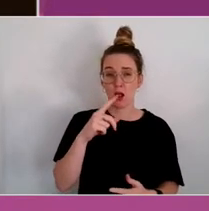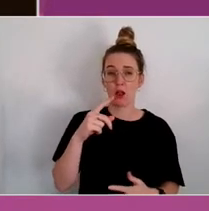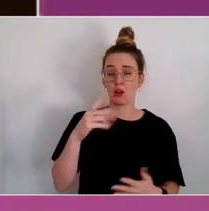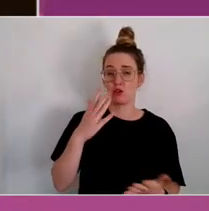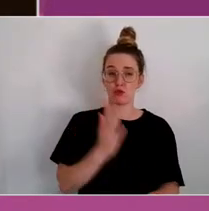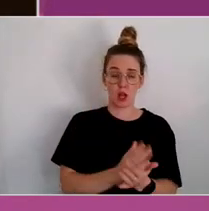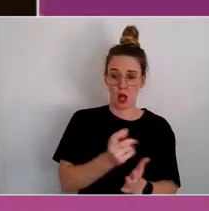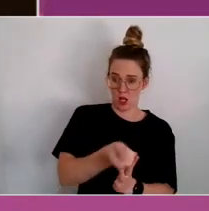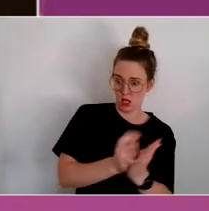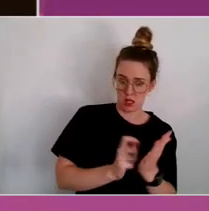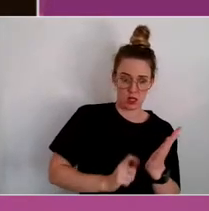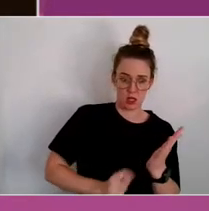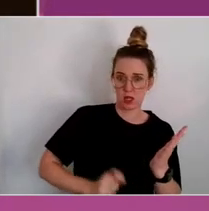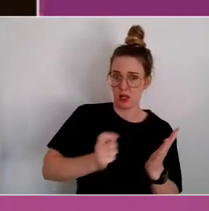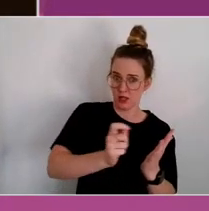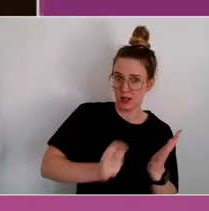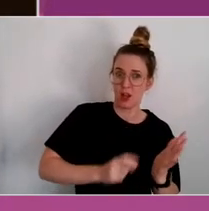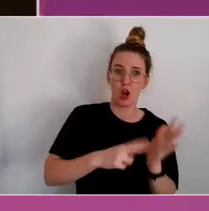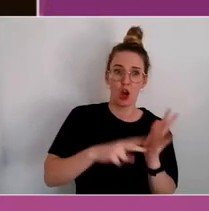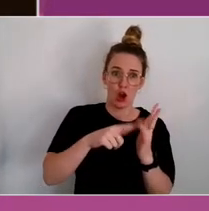on the side there.